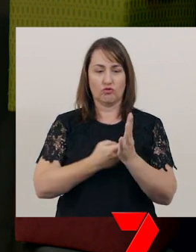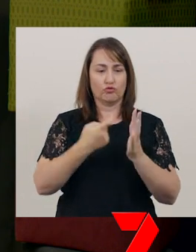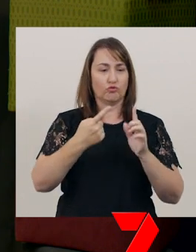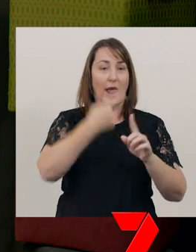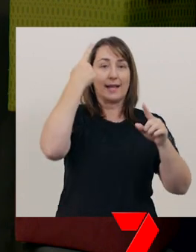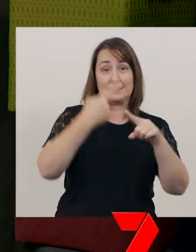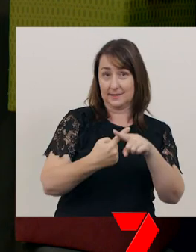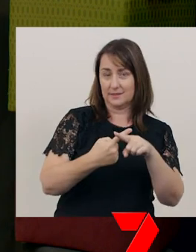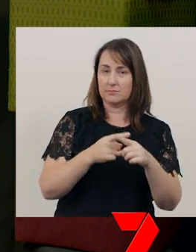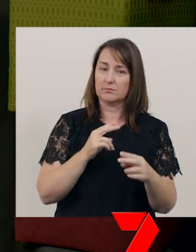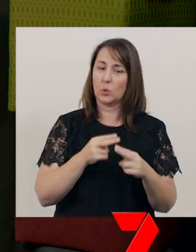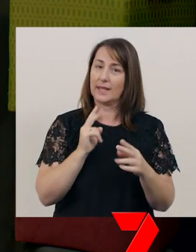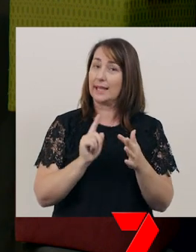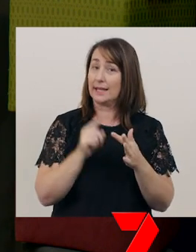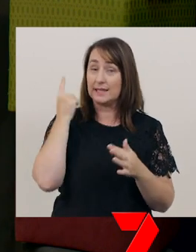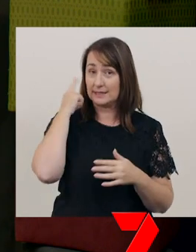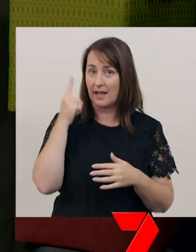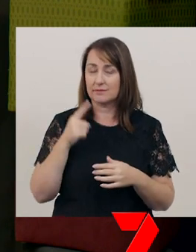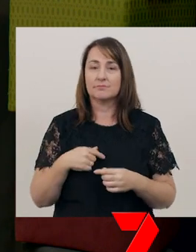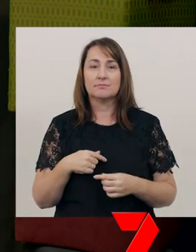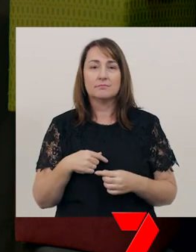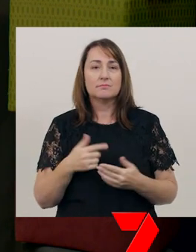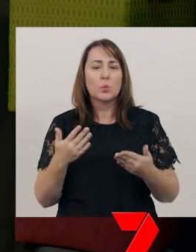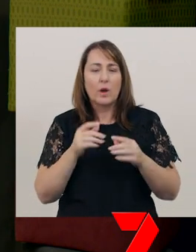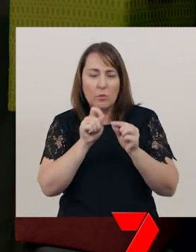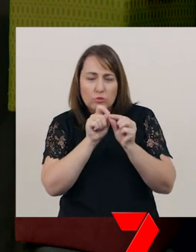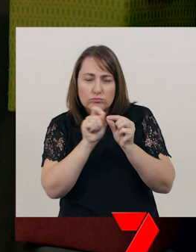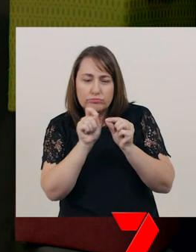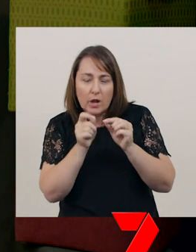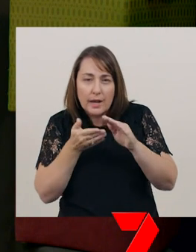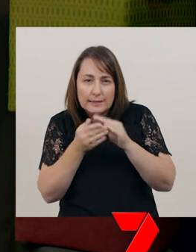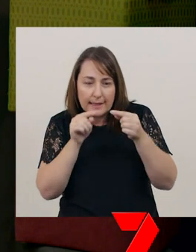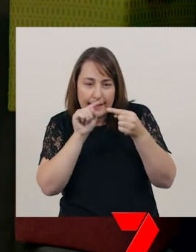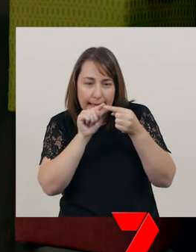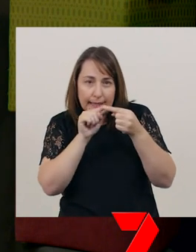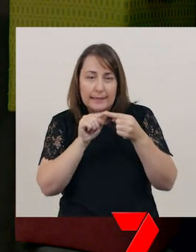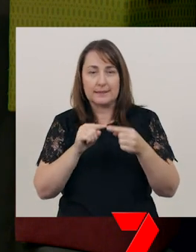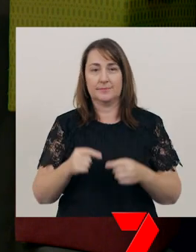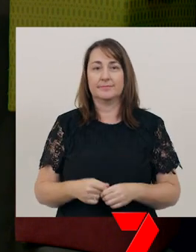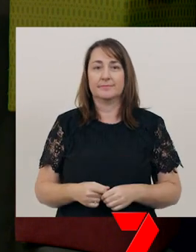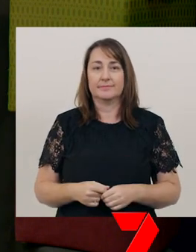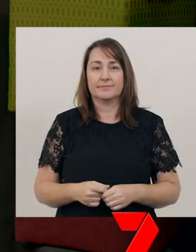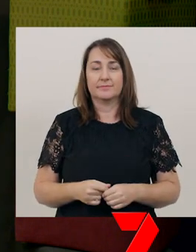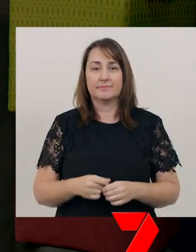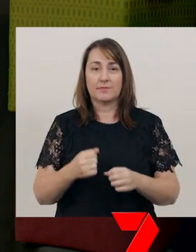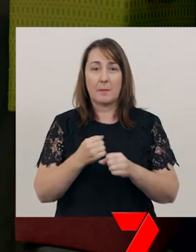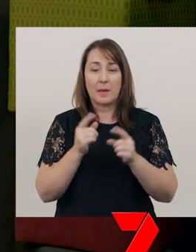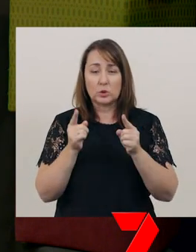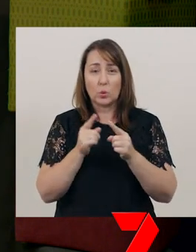Let’s underline the letter ‘e’ making the short ‘eh’ sound in the word ‘Rex’.